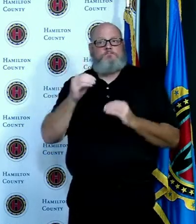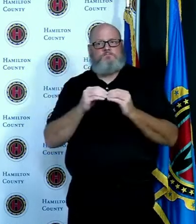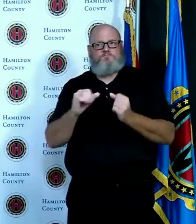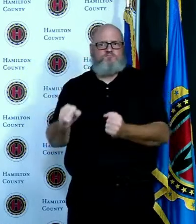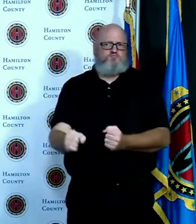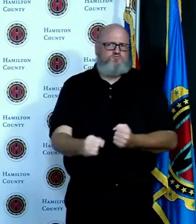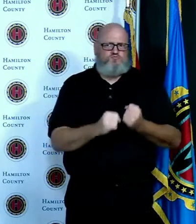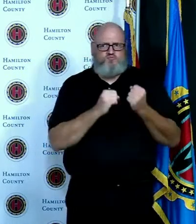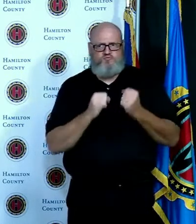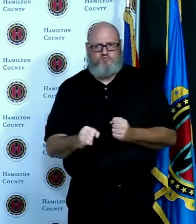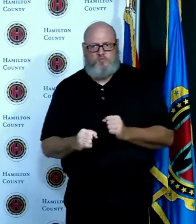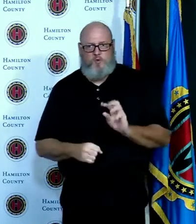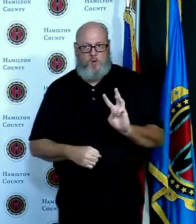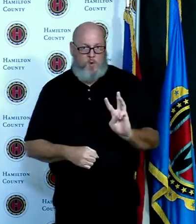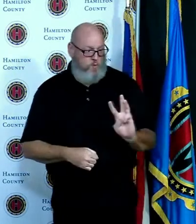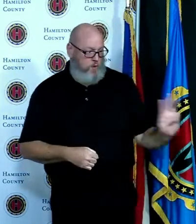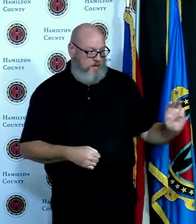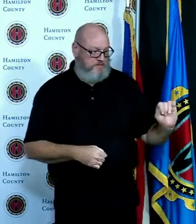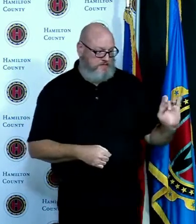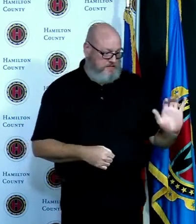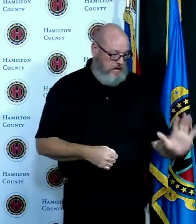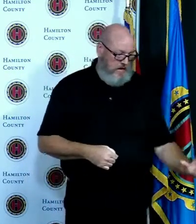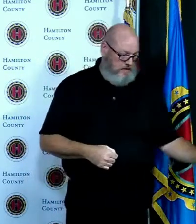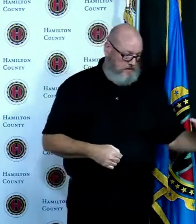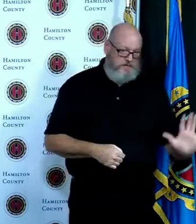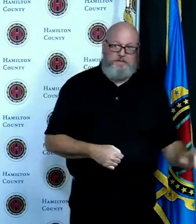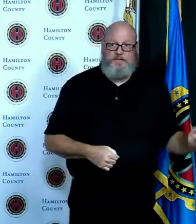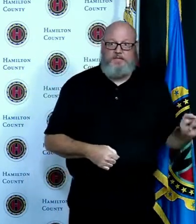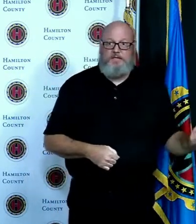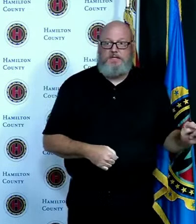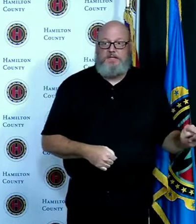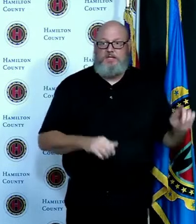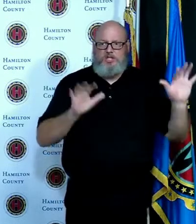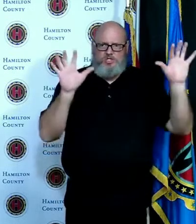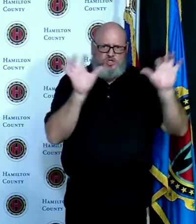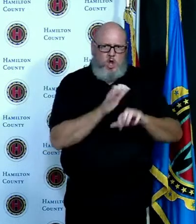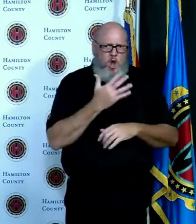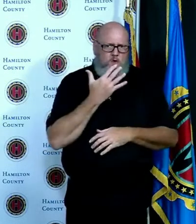showed the map you can see where the increases are a lot of it is out in the suburban areas